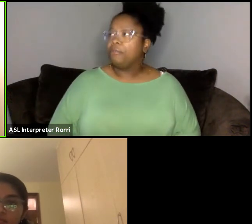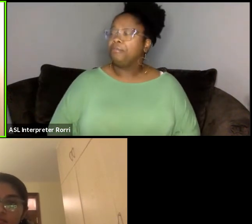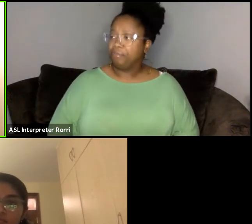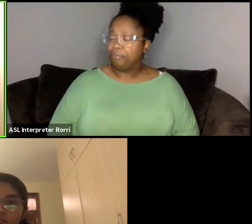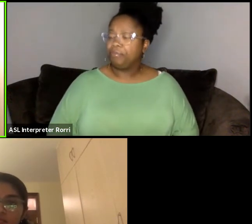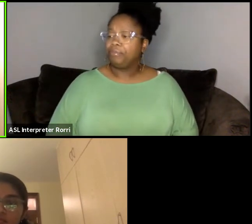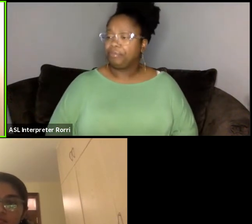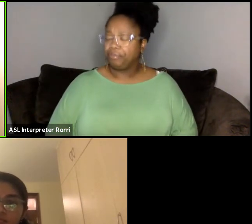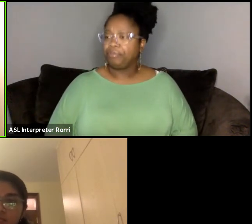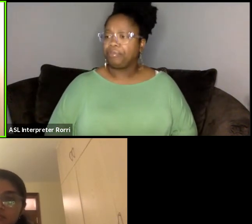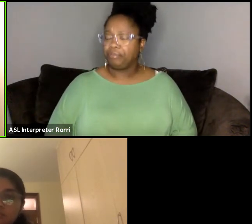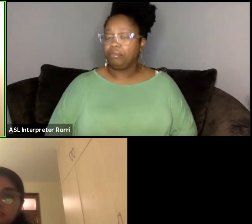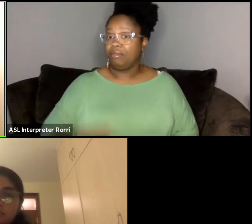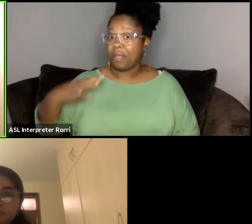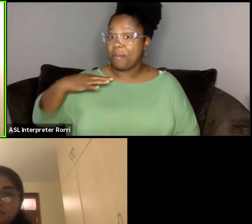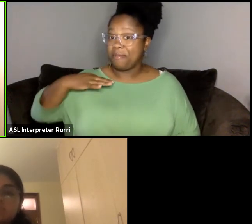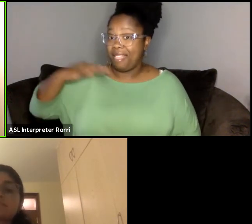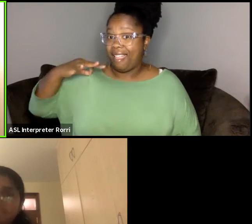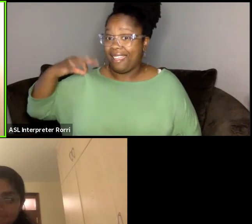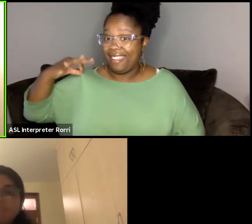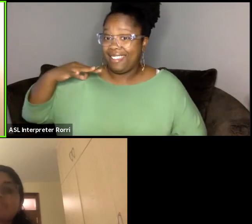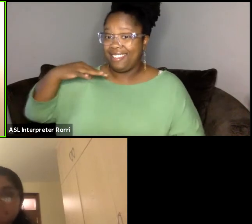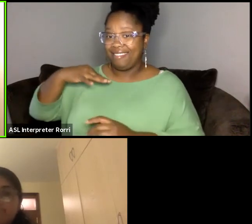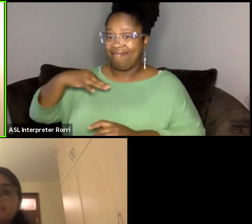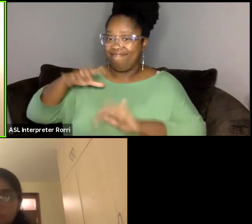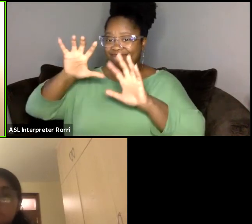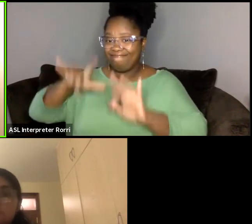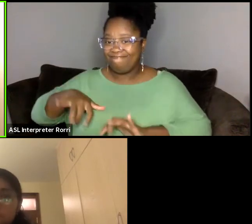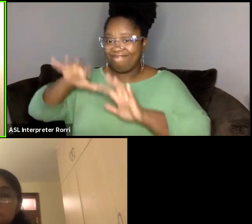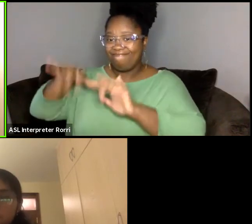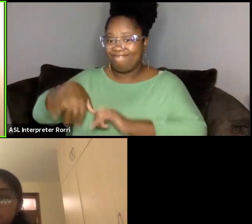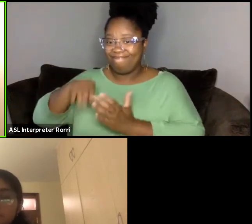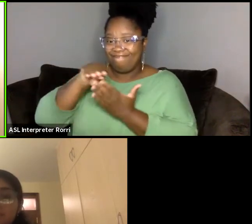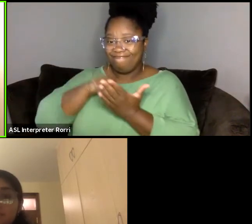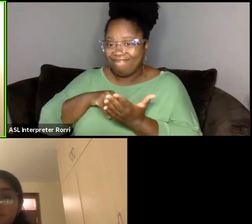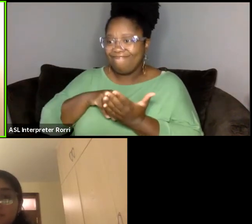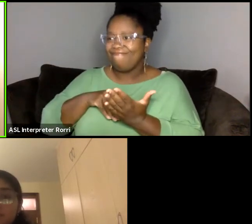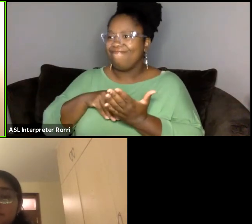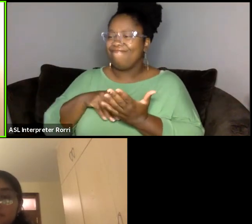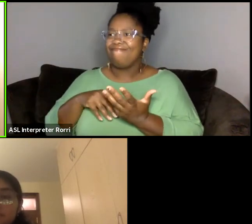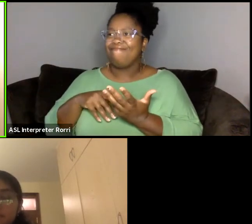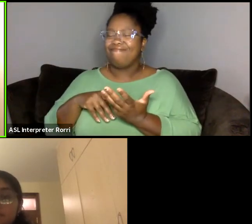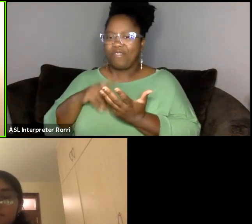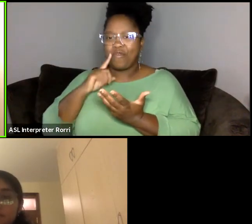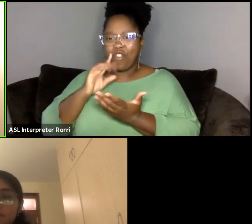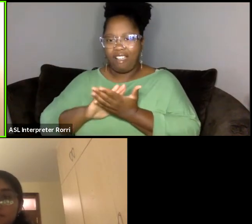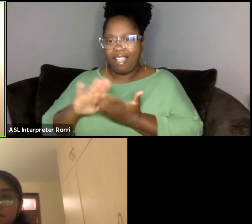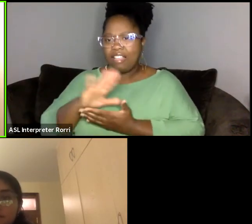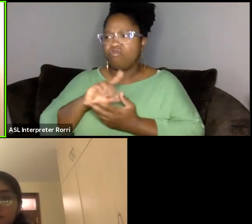even applying to college and, you know, trying to find out what resources are available for support.